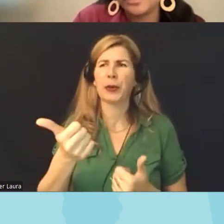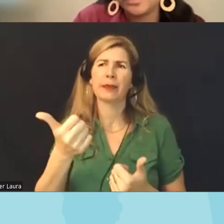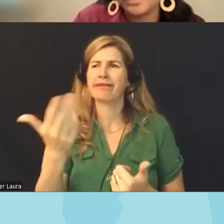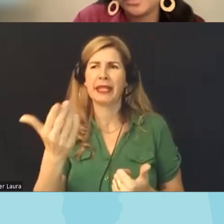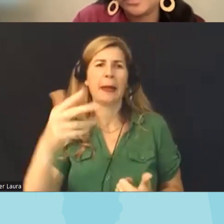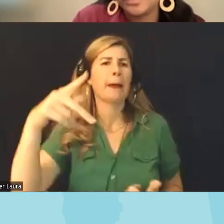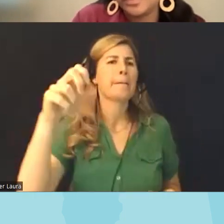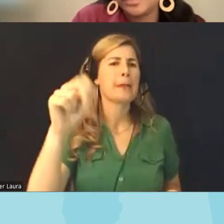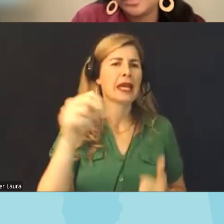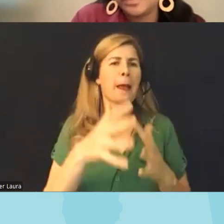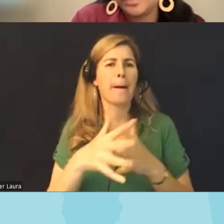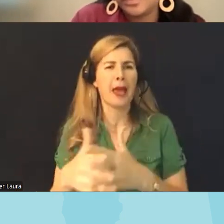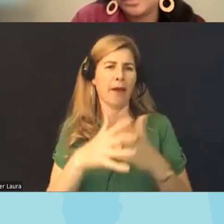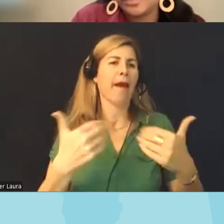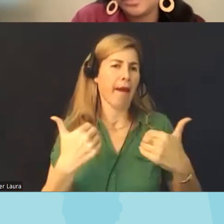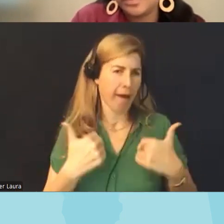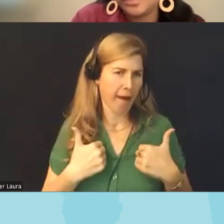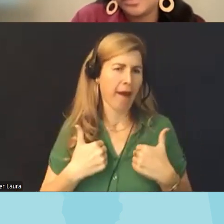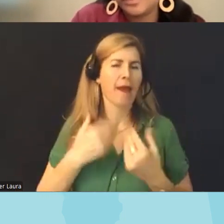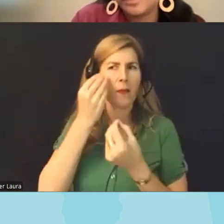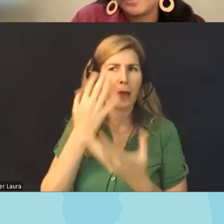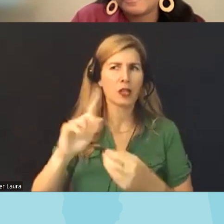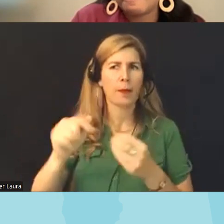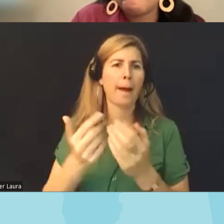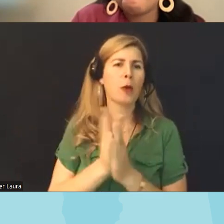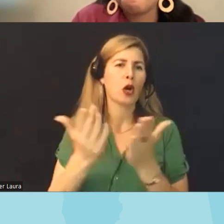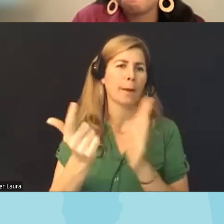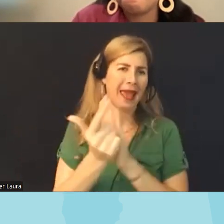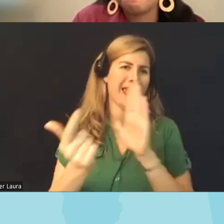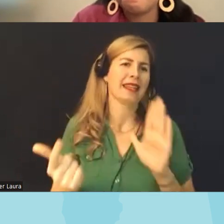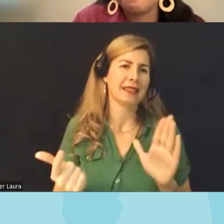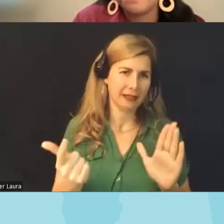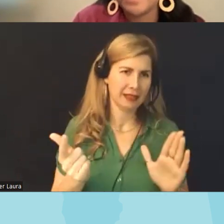others have resources around book bands and what books are being banned and um and some of that